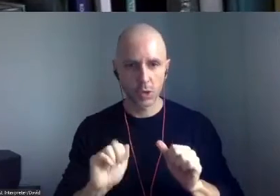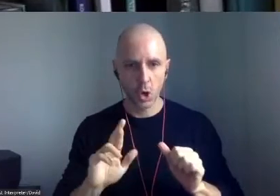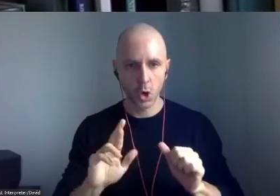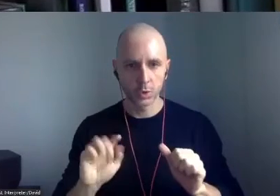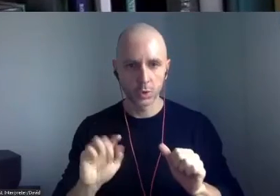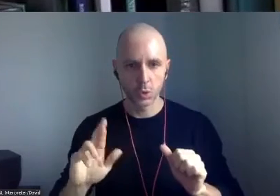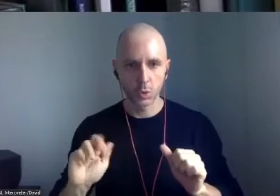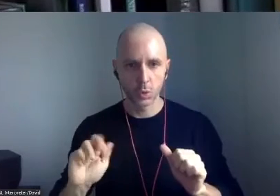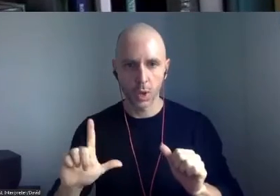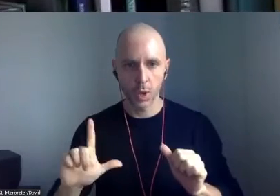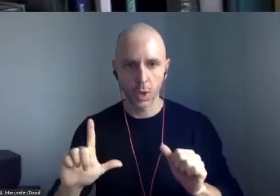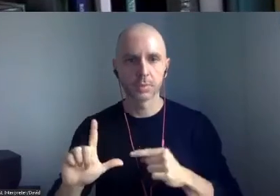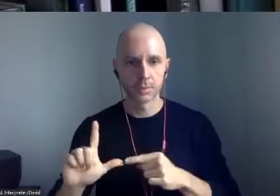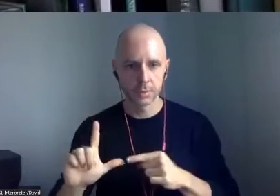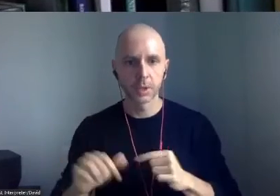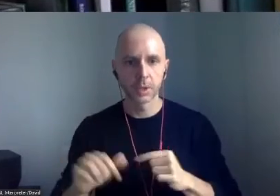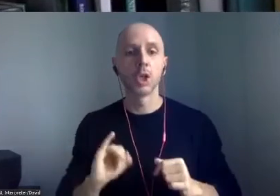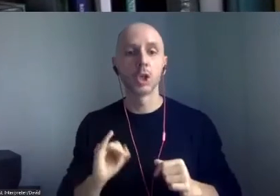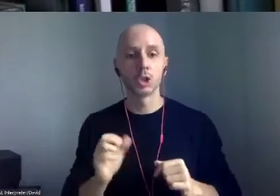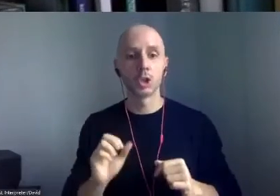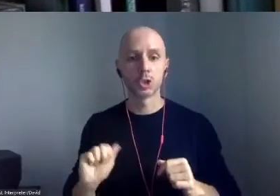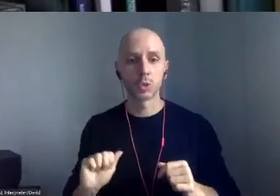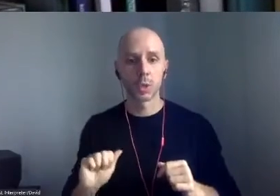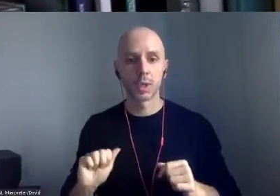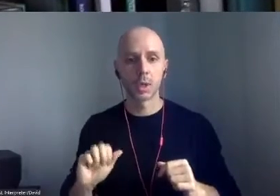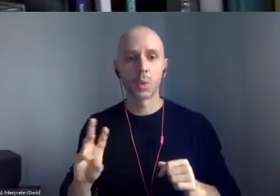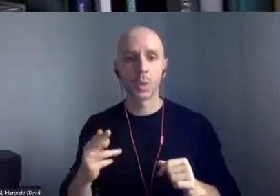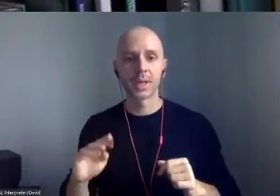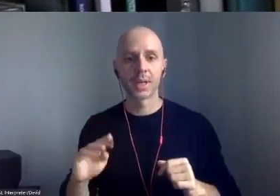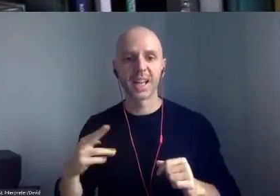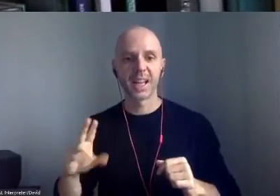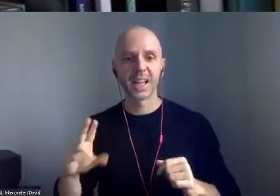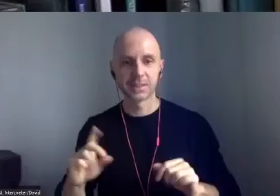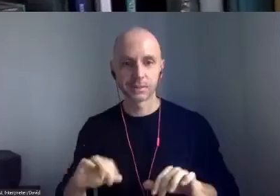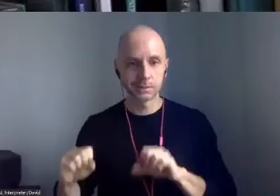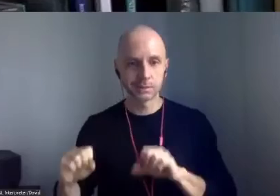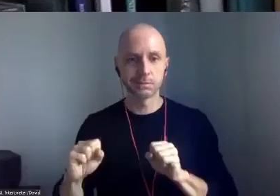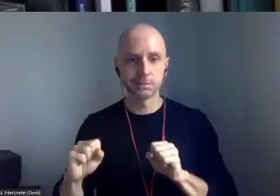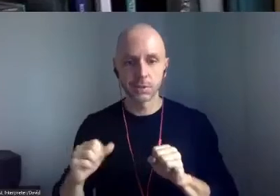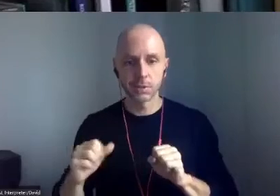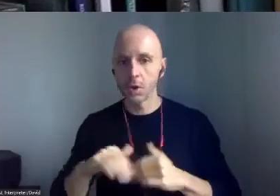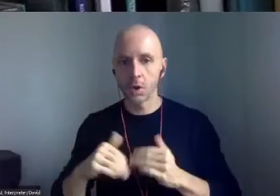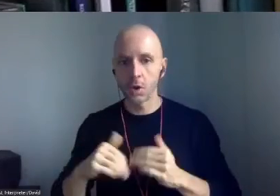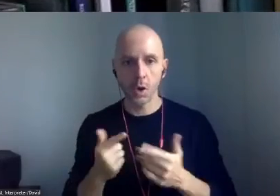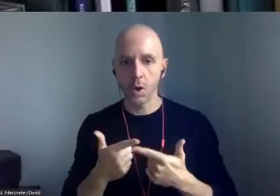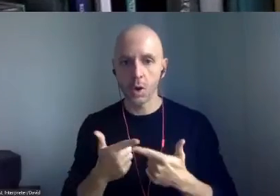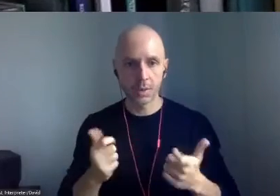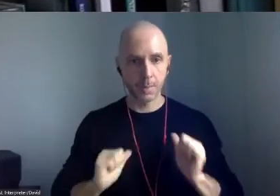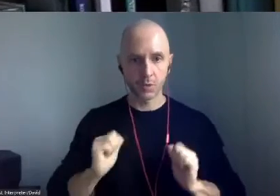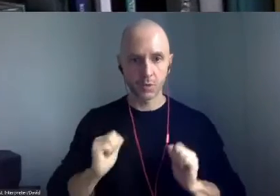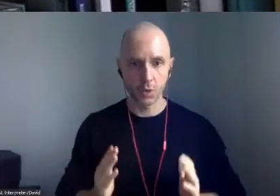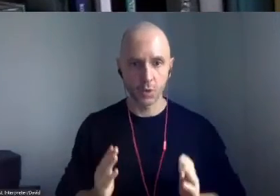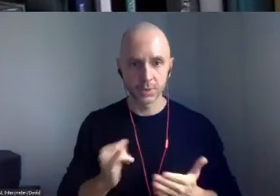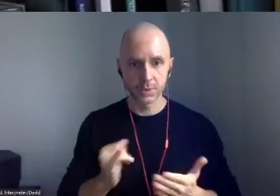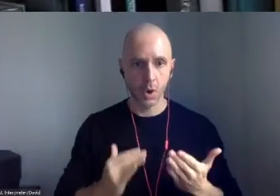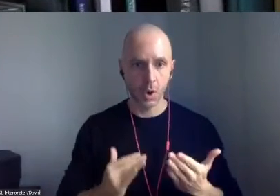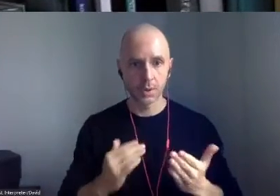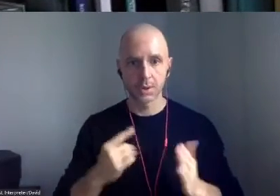imagineNATIVE is presenting new video works, artist talks, and a site specific performance in our hour long program on our Facebook page.